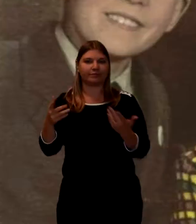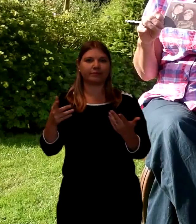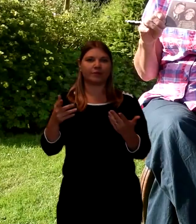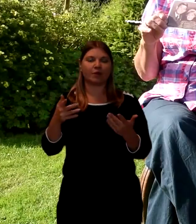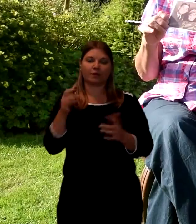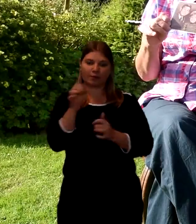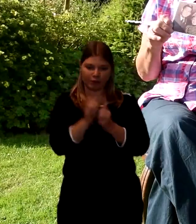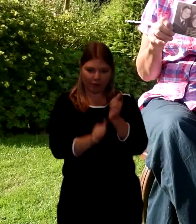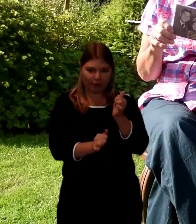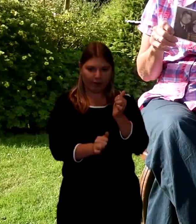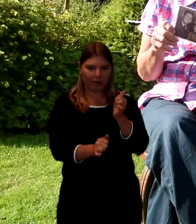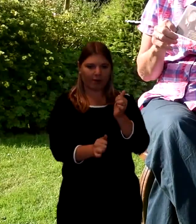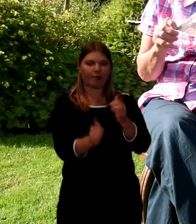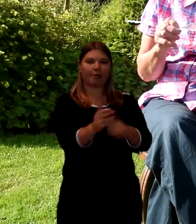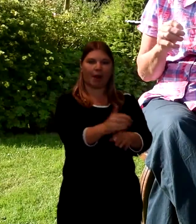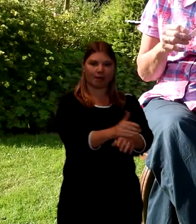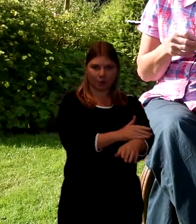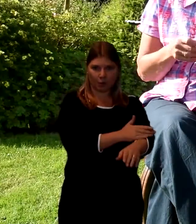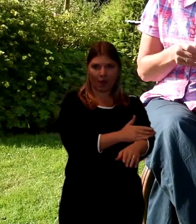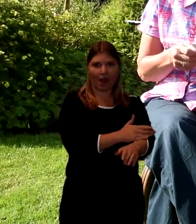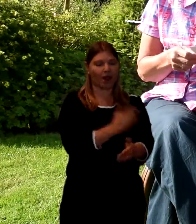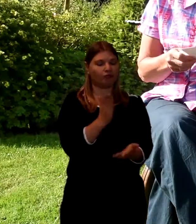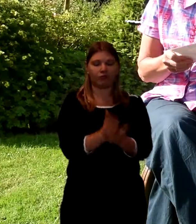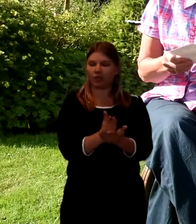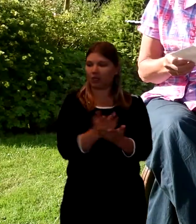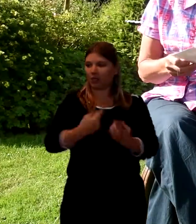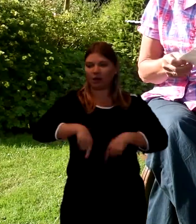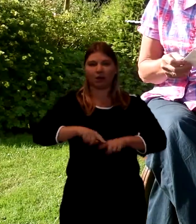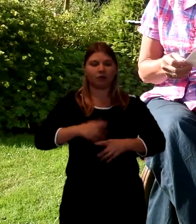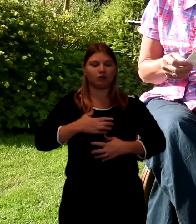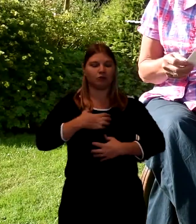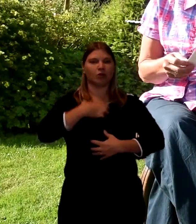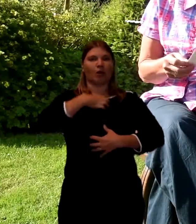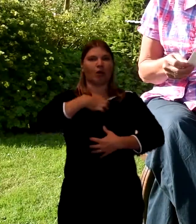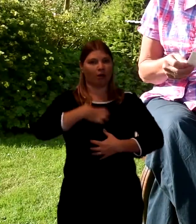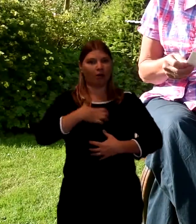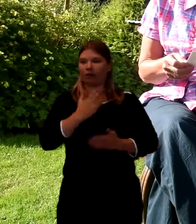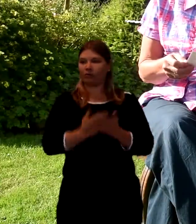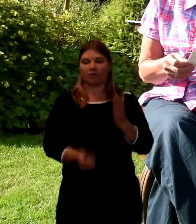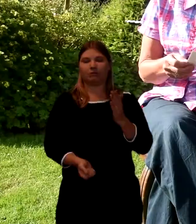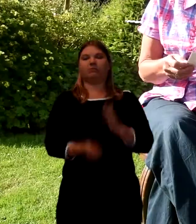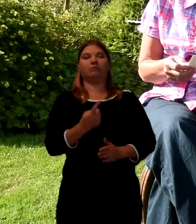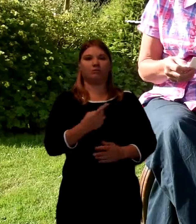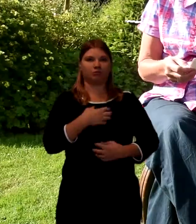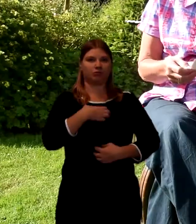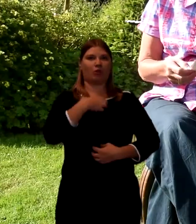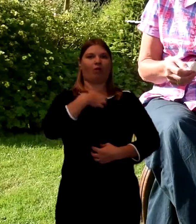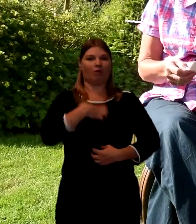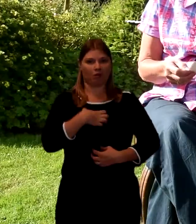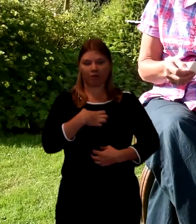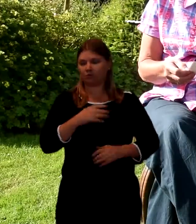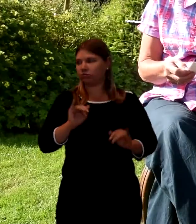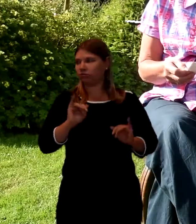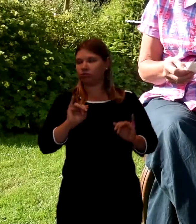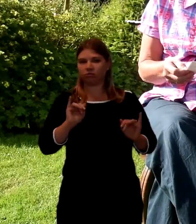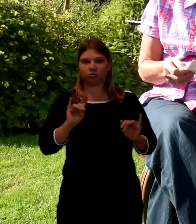So when he died it was a huge shock because it was very sudden. And it was a terrible shock to us.